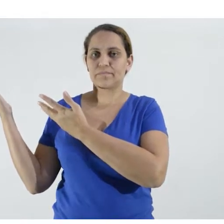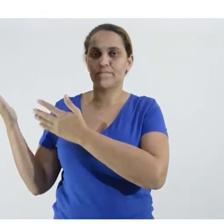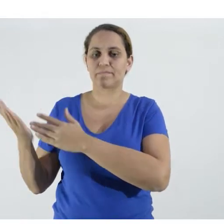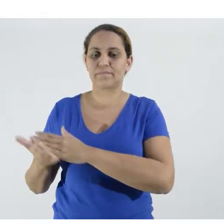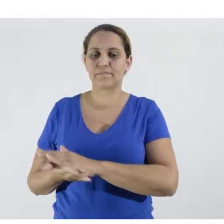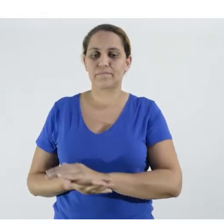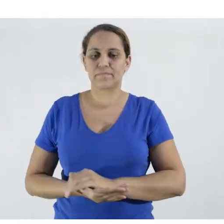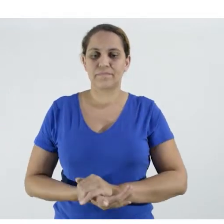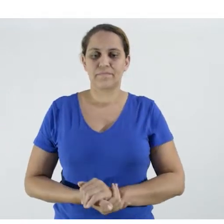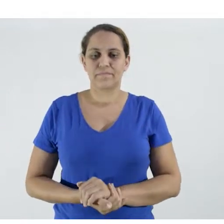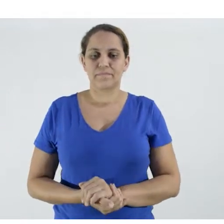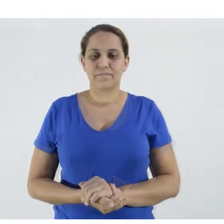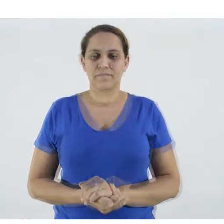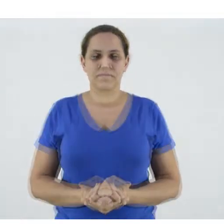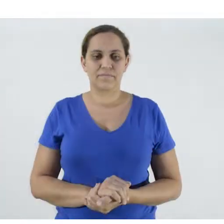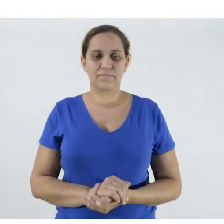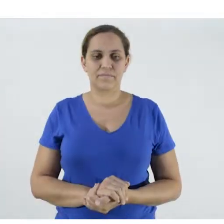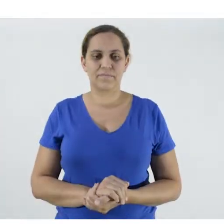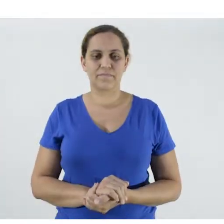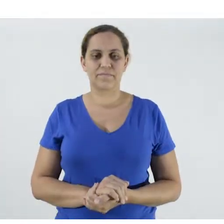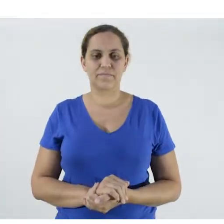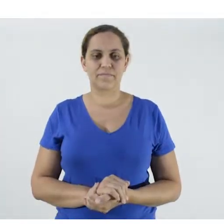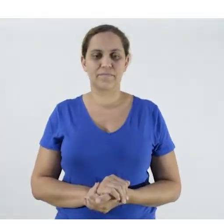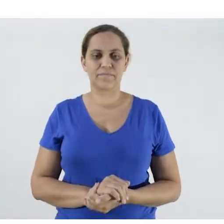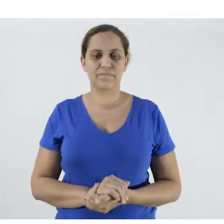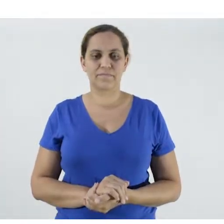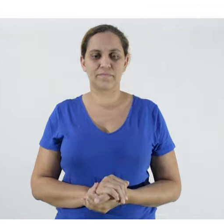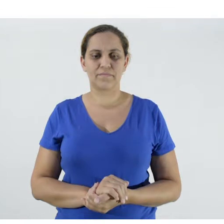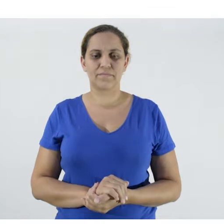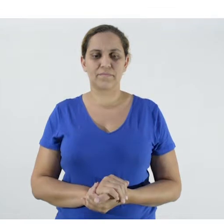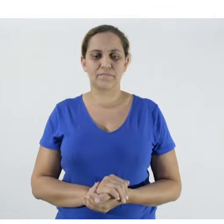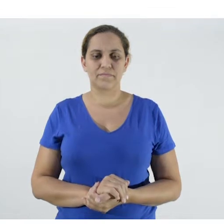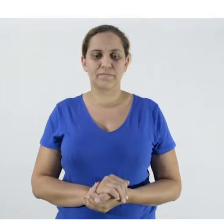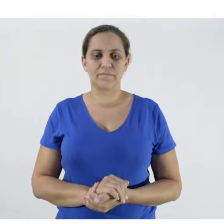what is family farming. Family farming would be one